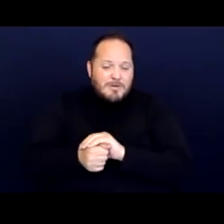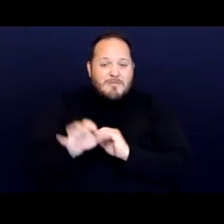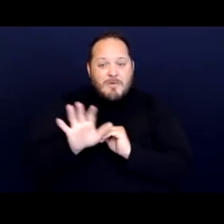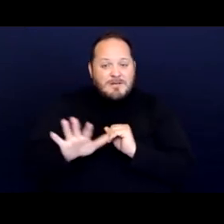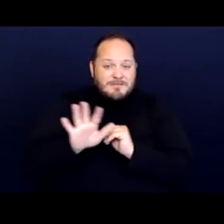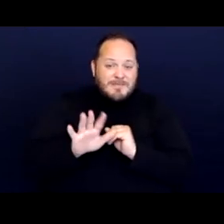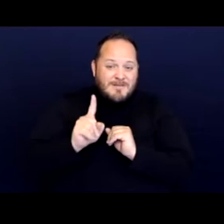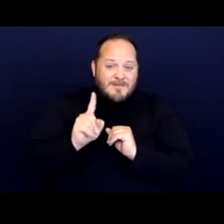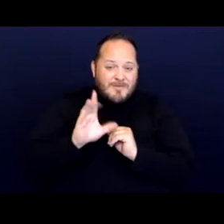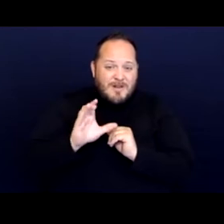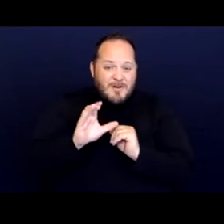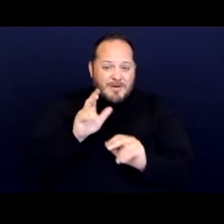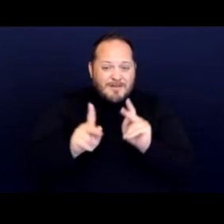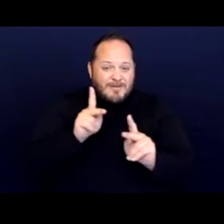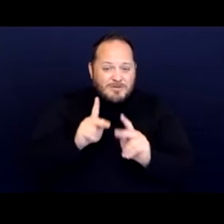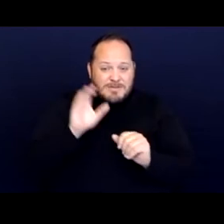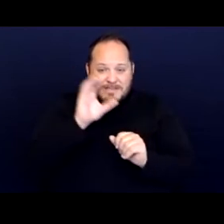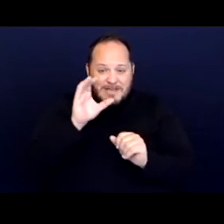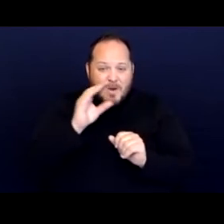seek homelessness services within the city per month.